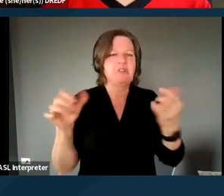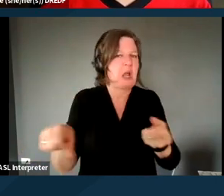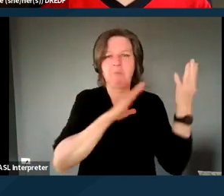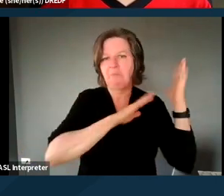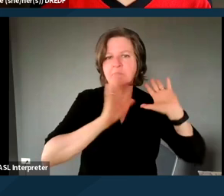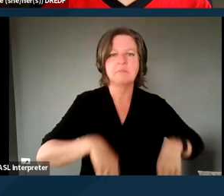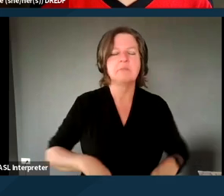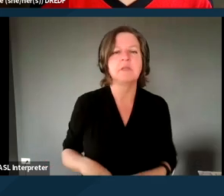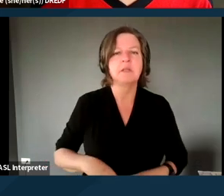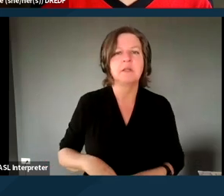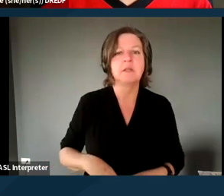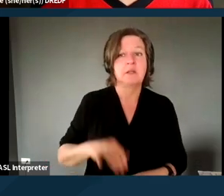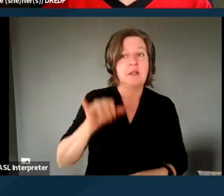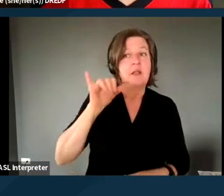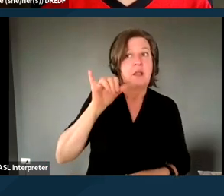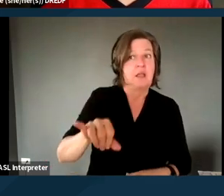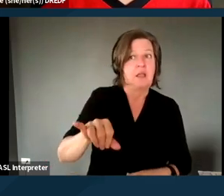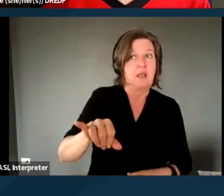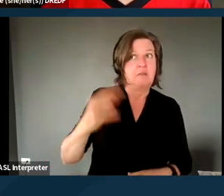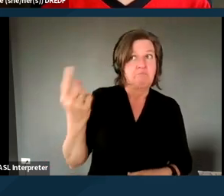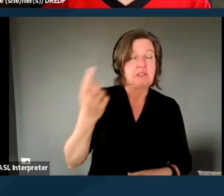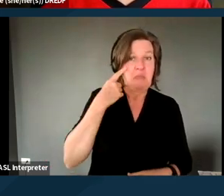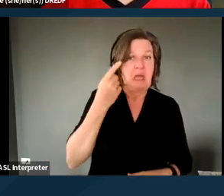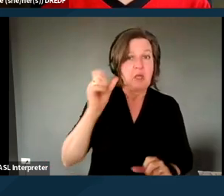that is I believe something you can complain about and grieve.